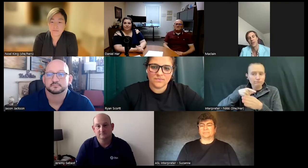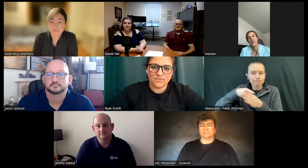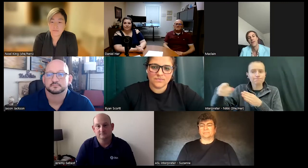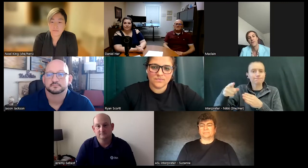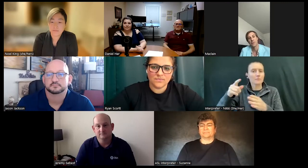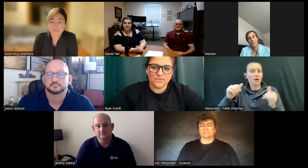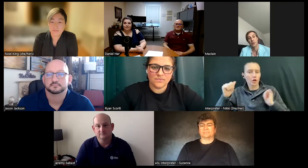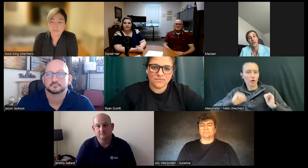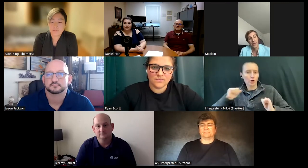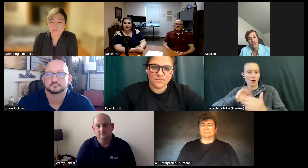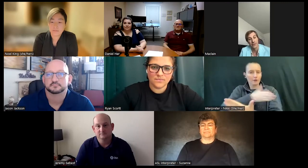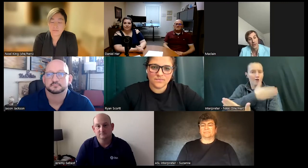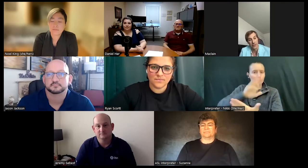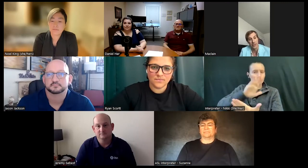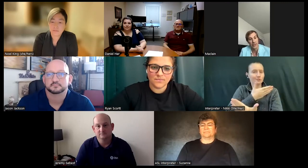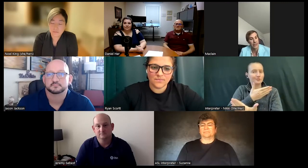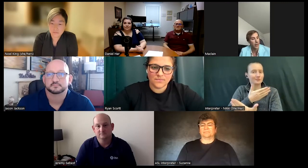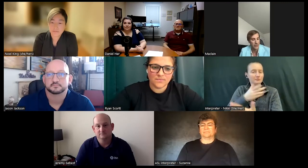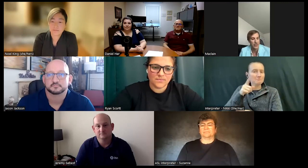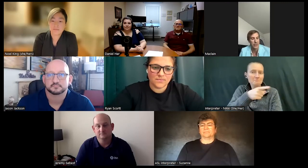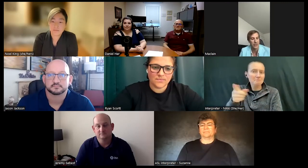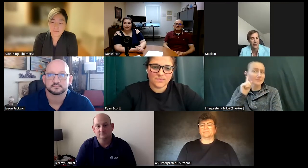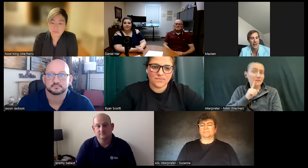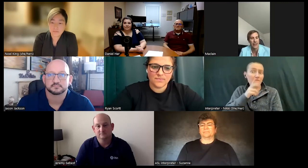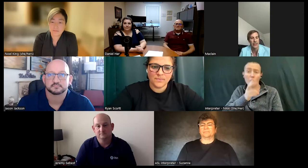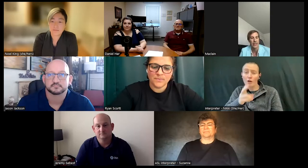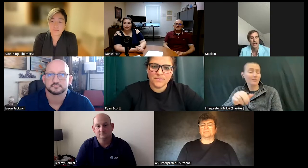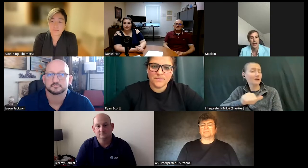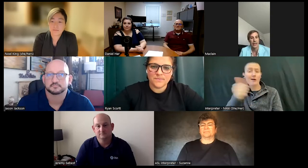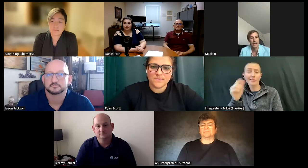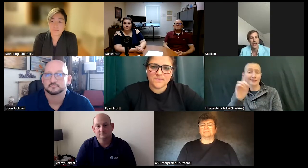for people who are deaf and hard of hearing and other disabilities alike. And